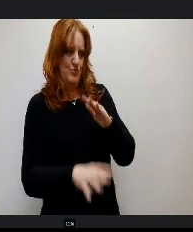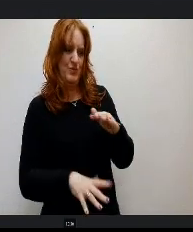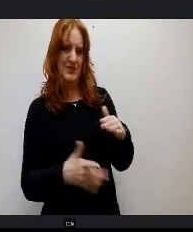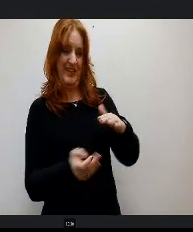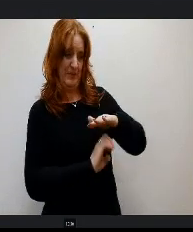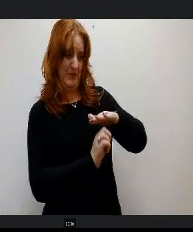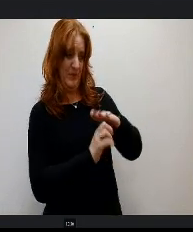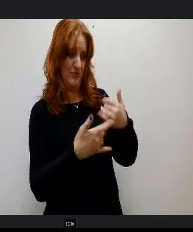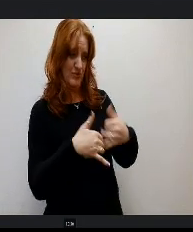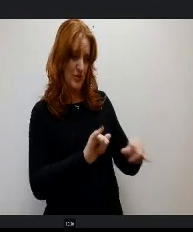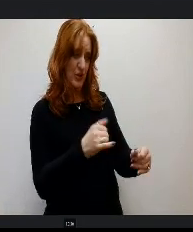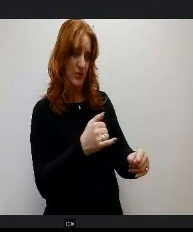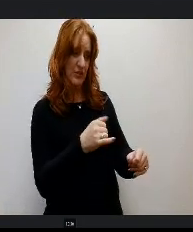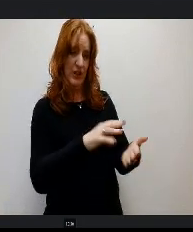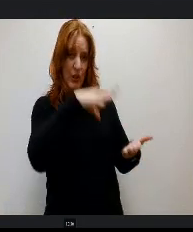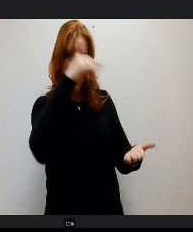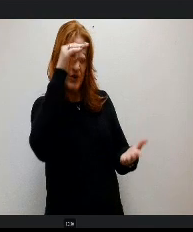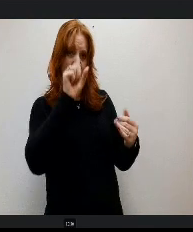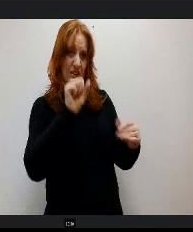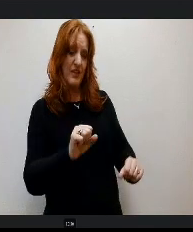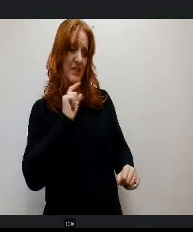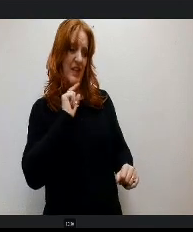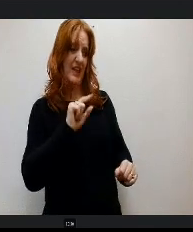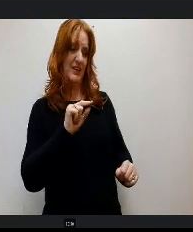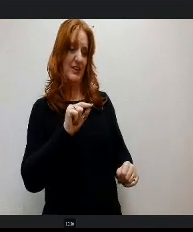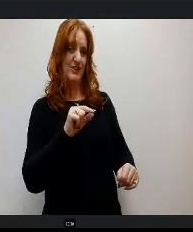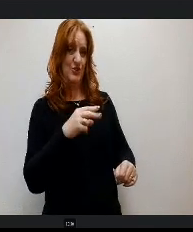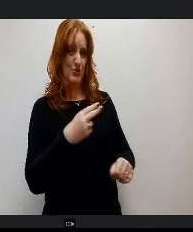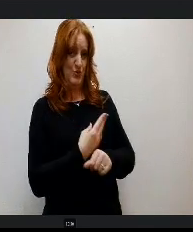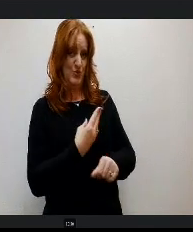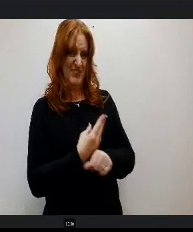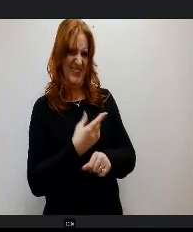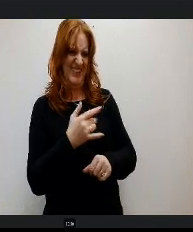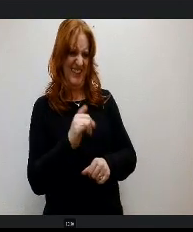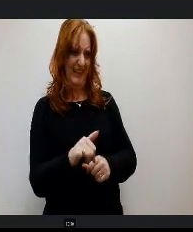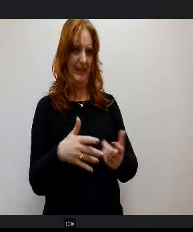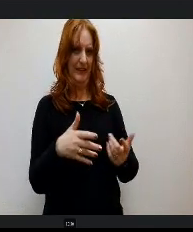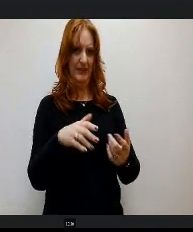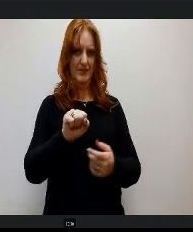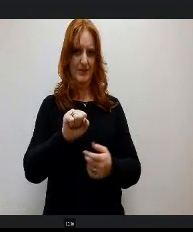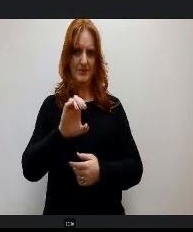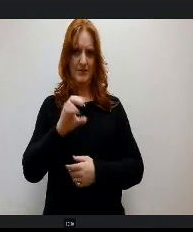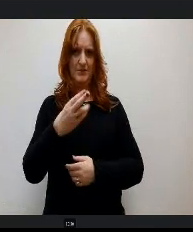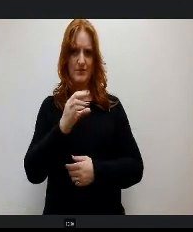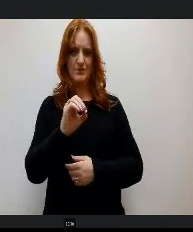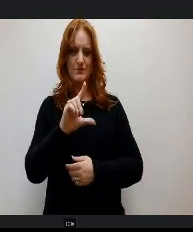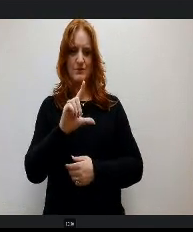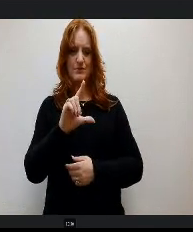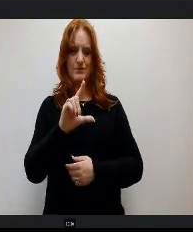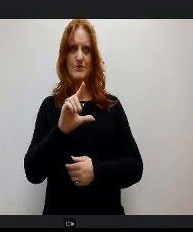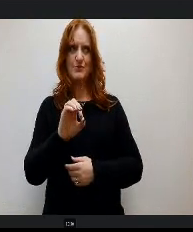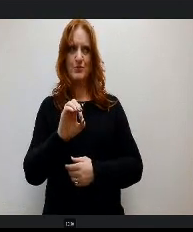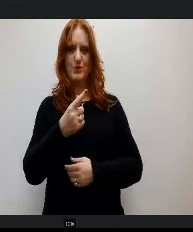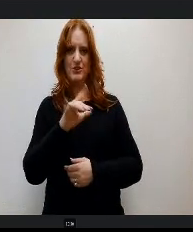that they could be building portfolios in that same place? I mean, theoretically can K12? Yeah